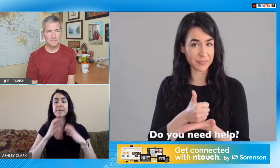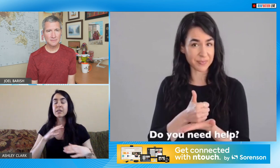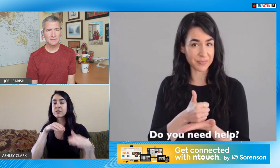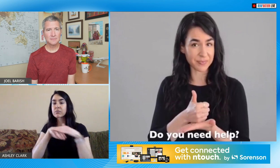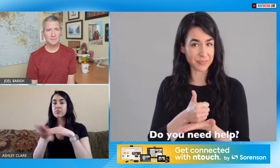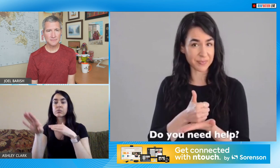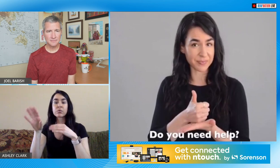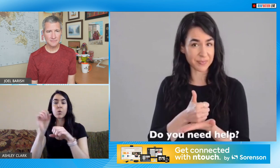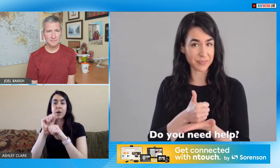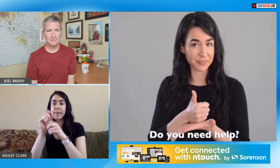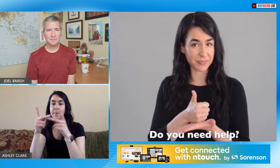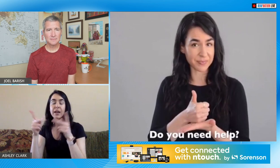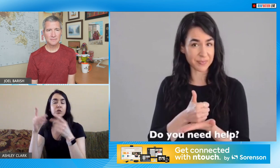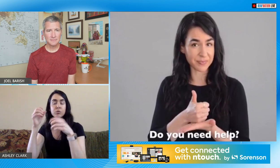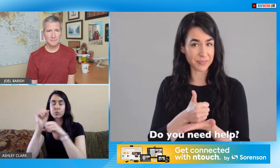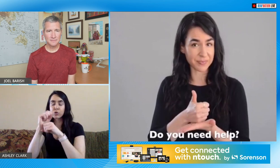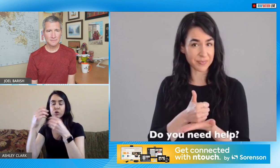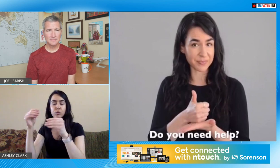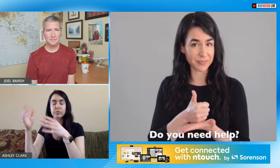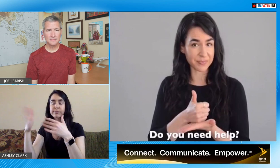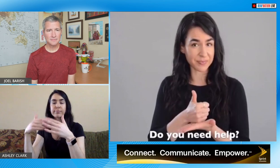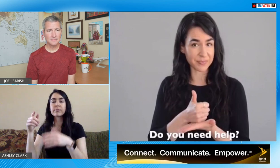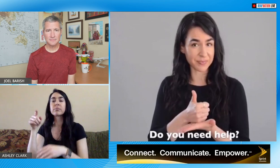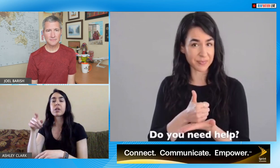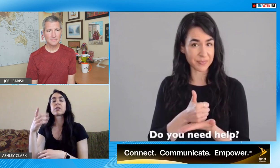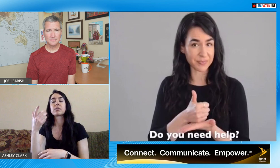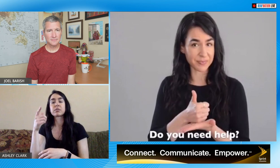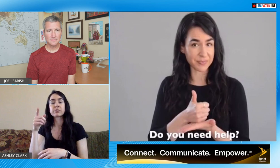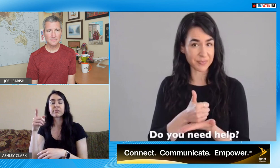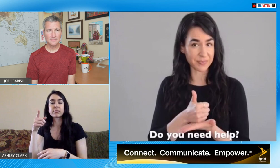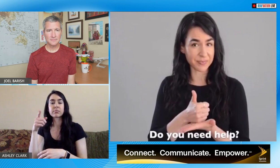lessons pretty basic and I tell people if you're in the workplace if you're in